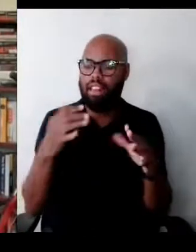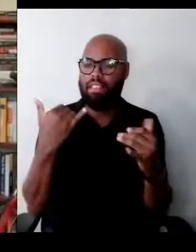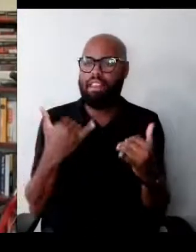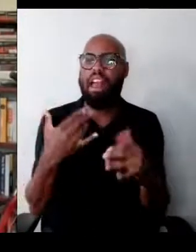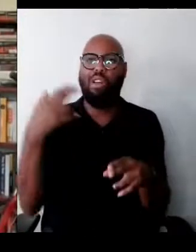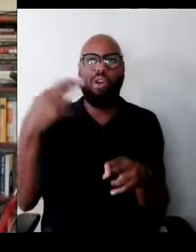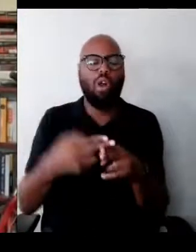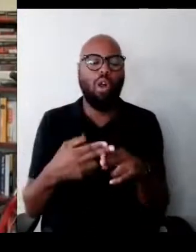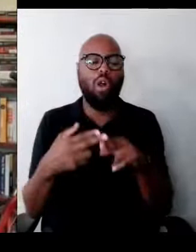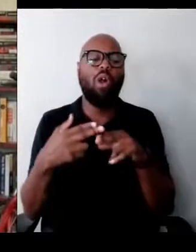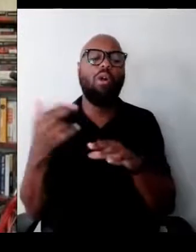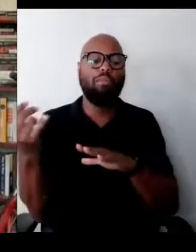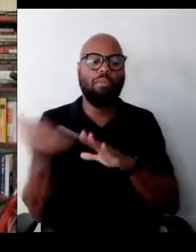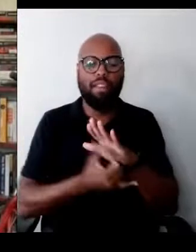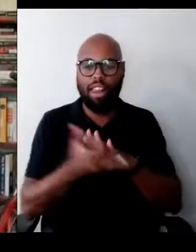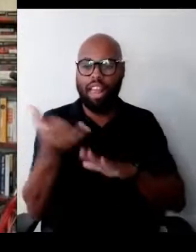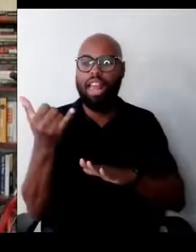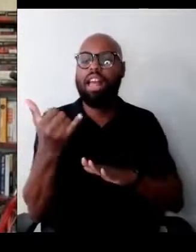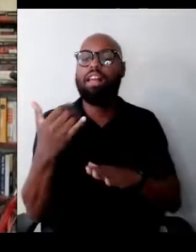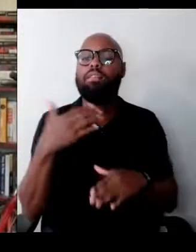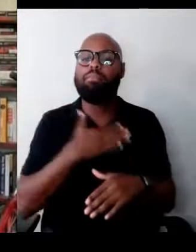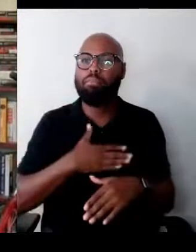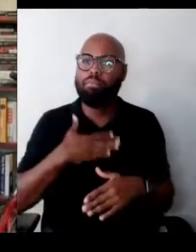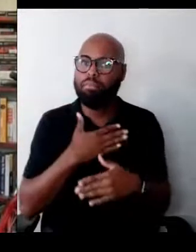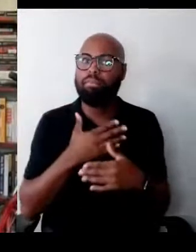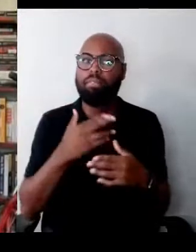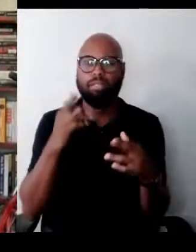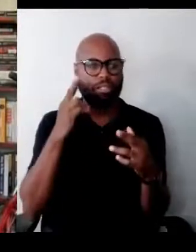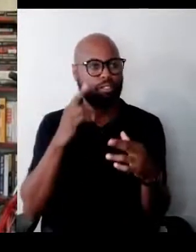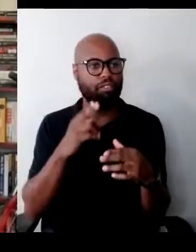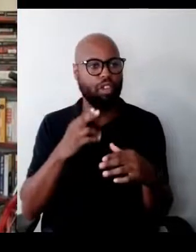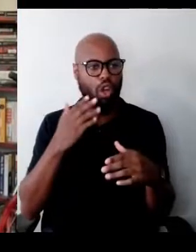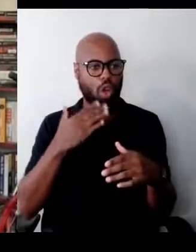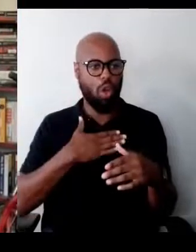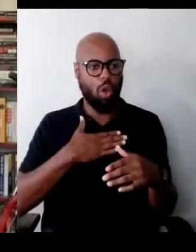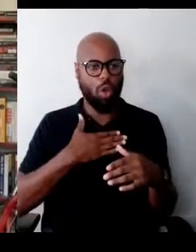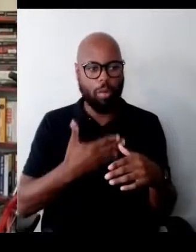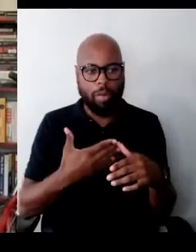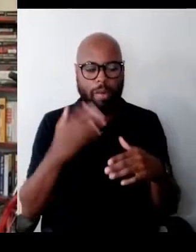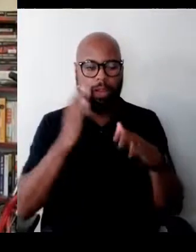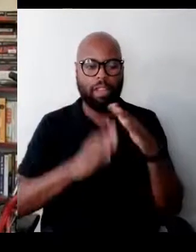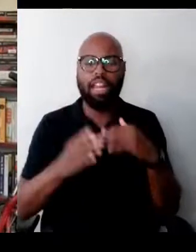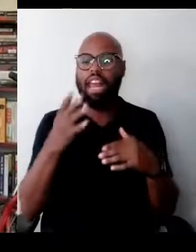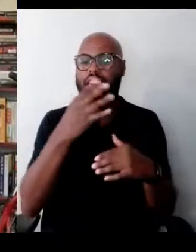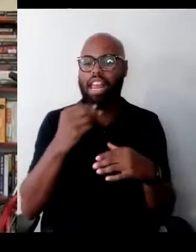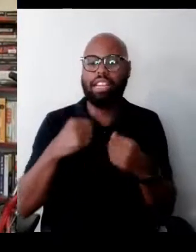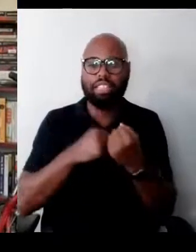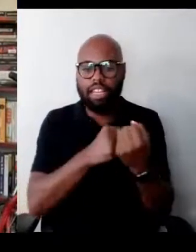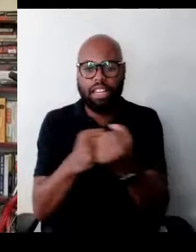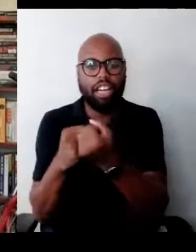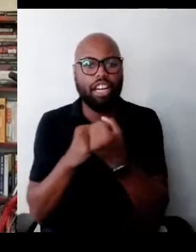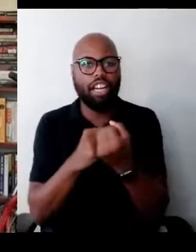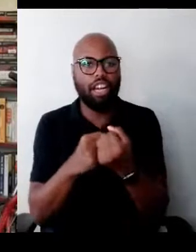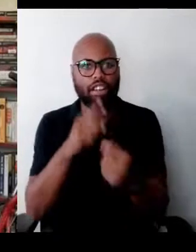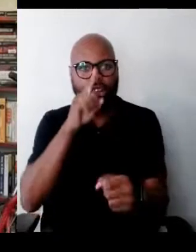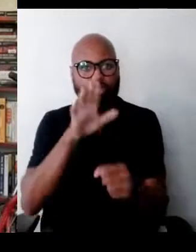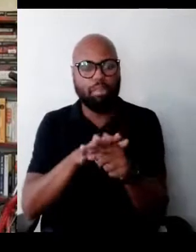from a place of humility and solidarity with an ongoing commitment to decolonization and racial justice.